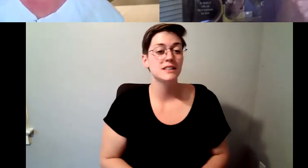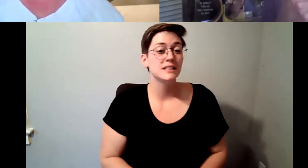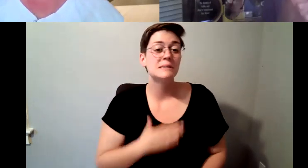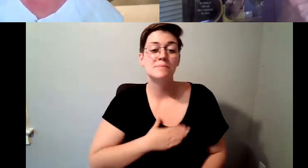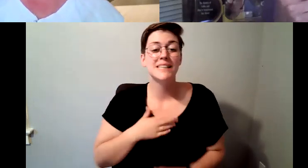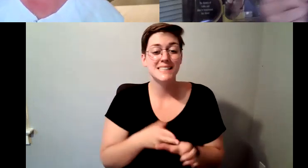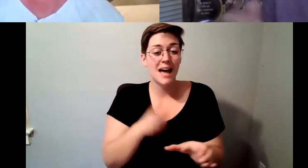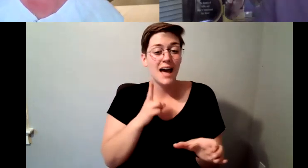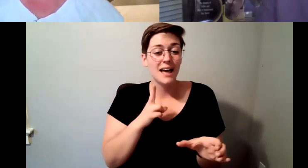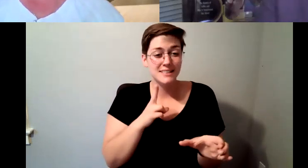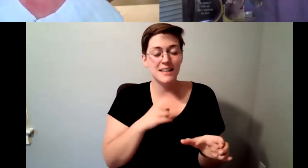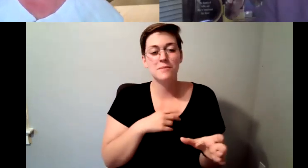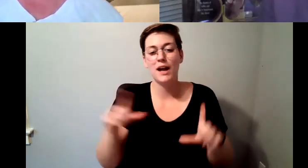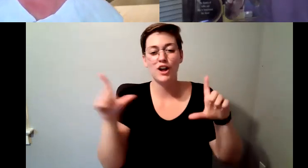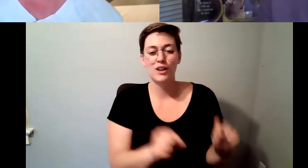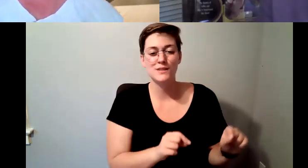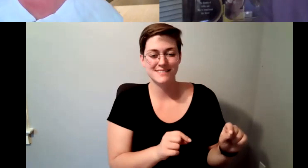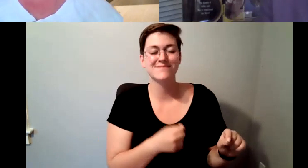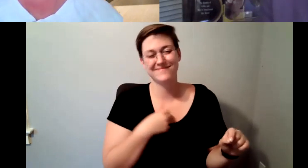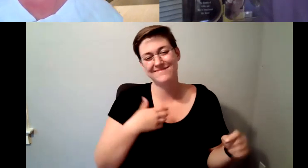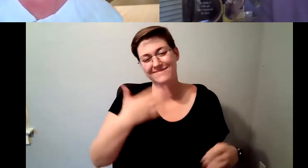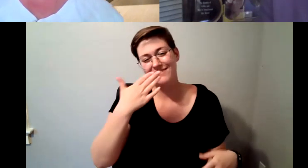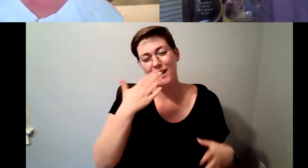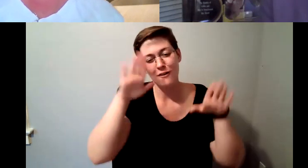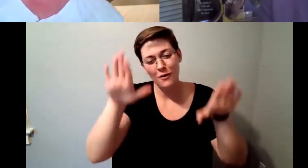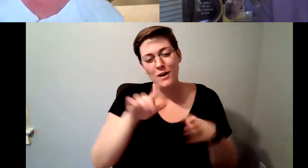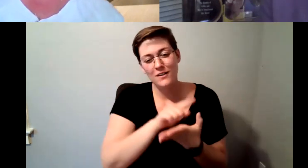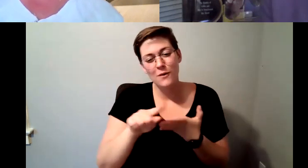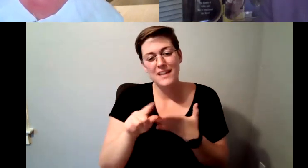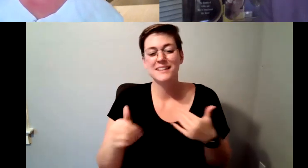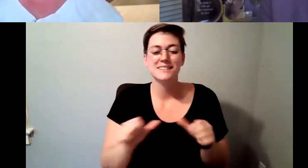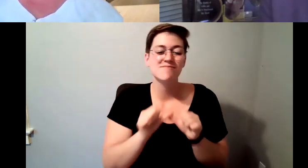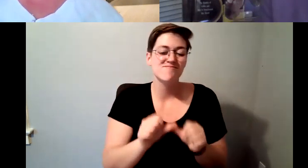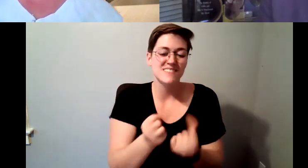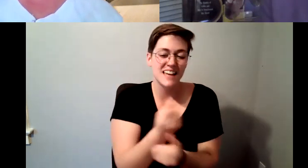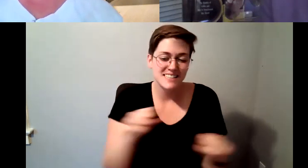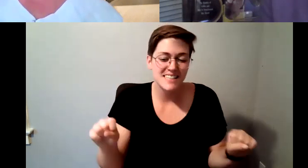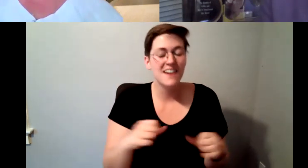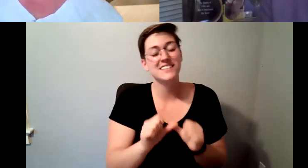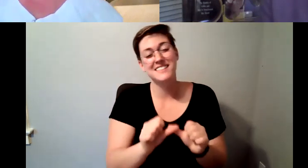your browser window have a wonderful week stay safe stay positive stay your course and